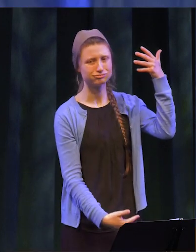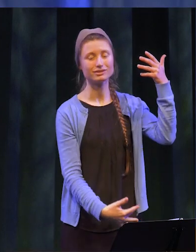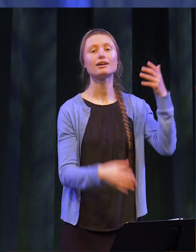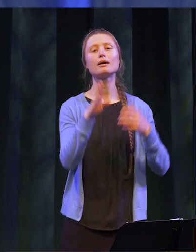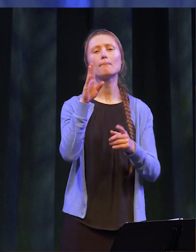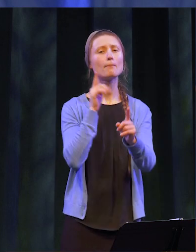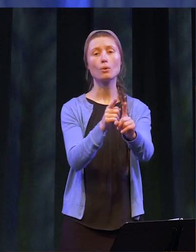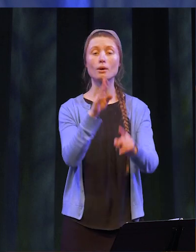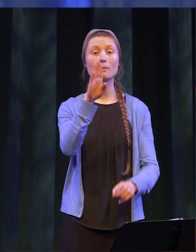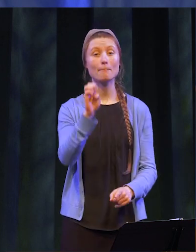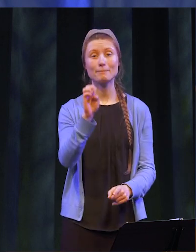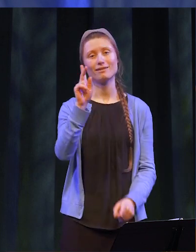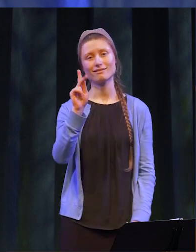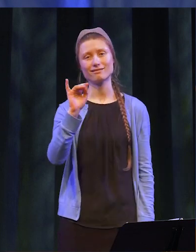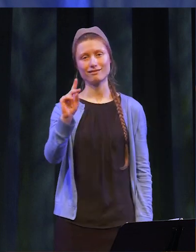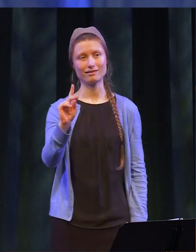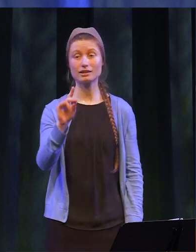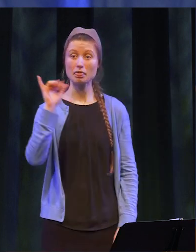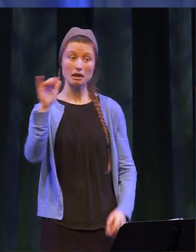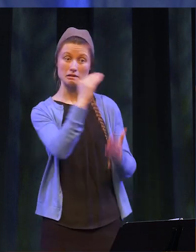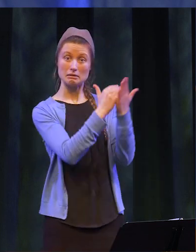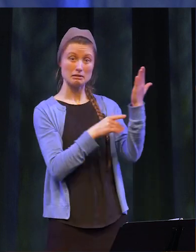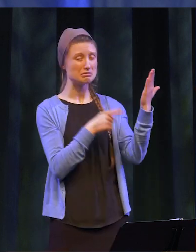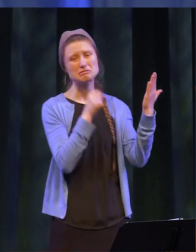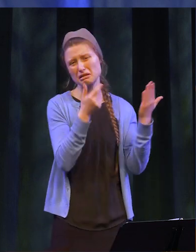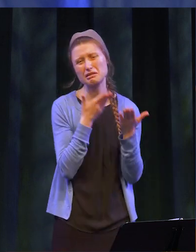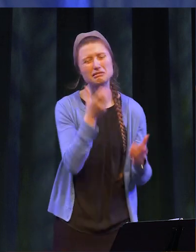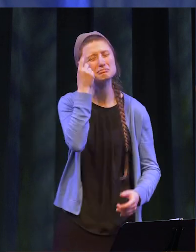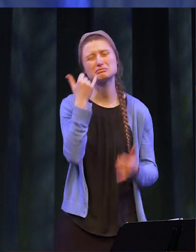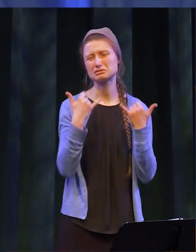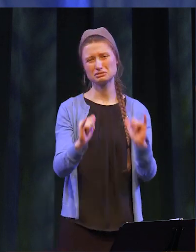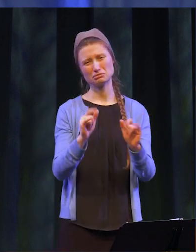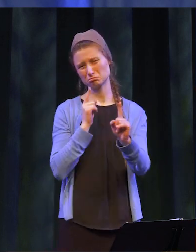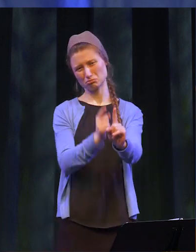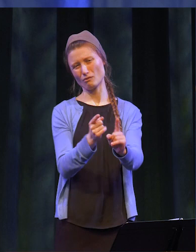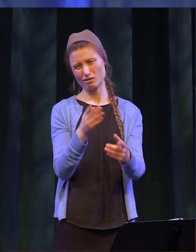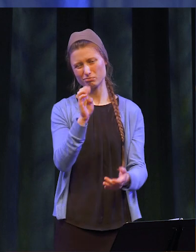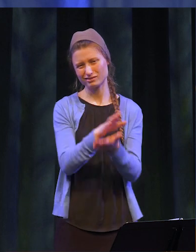Be kind. It didn’t exactly make Fulghums list, but it resonates through his book. Being